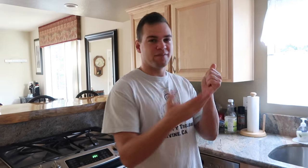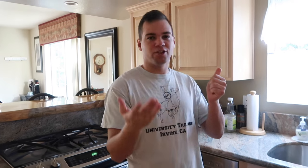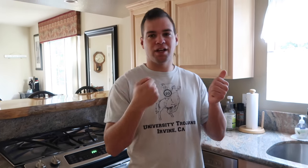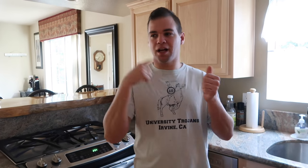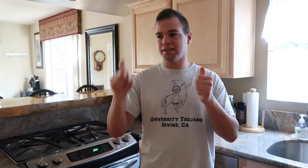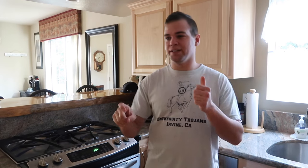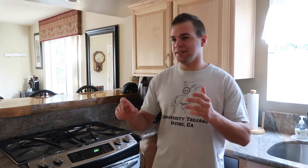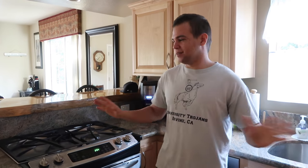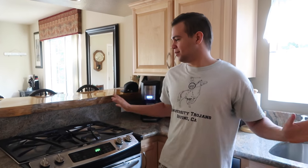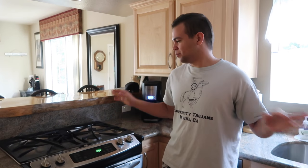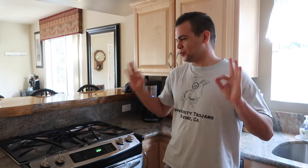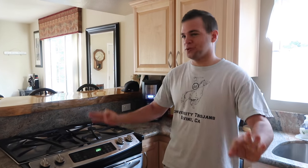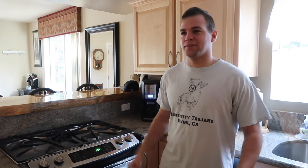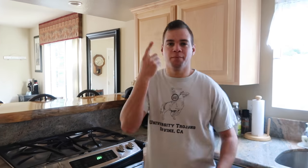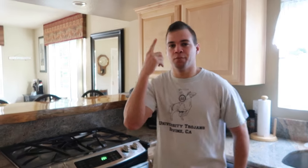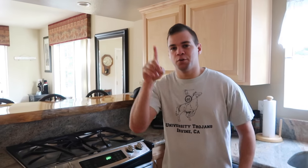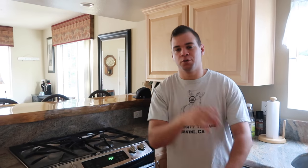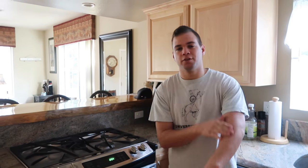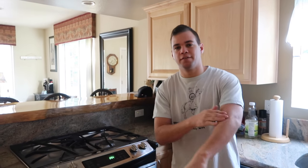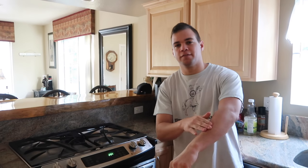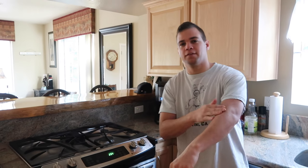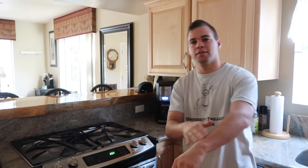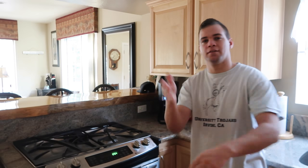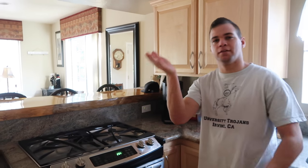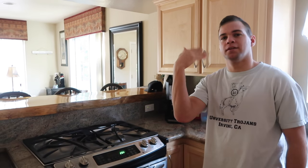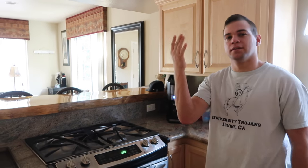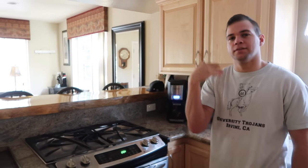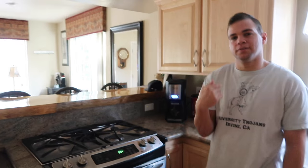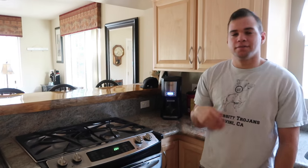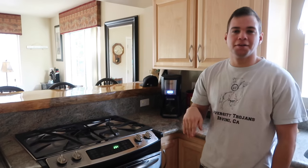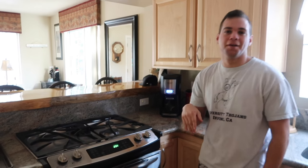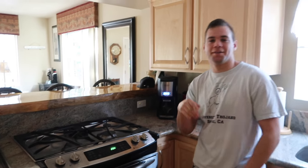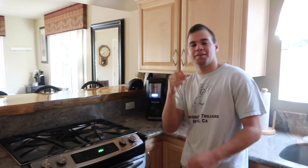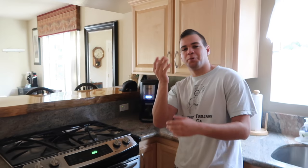everything i need. perfect. last night he made awesome chicken